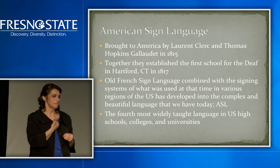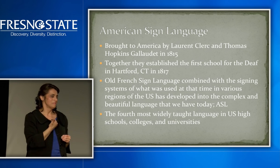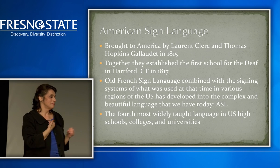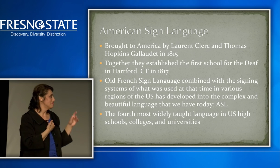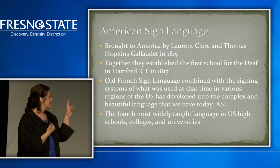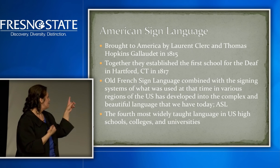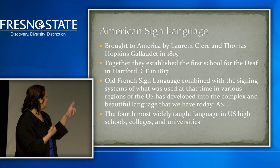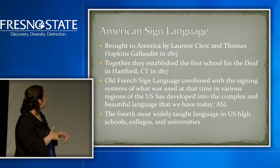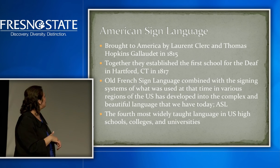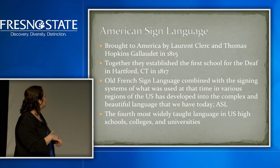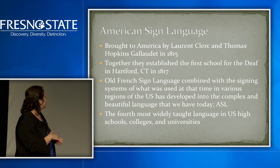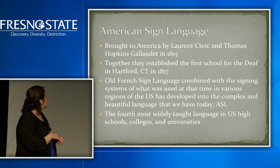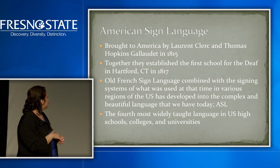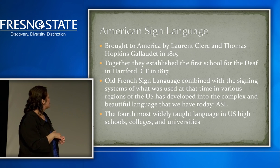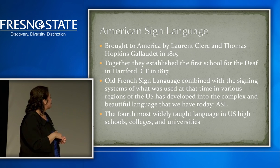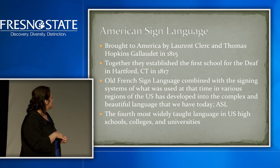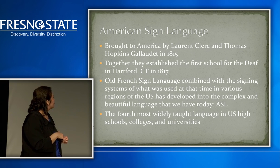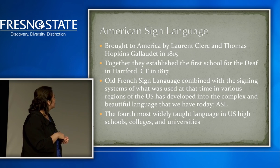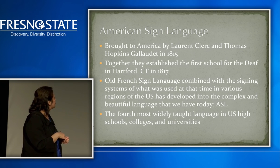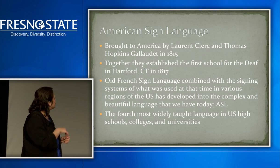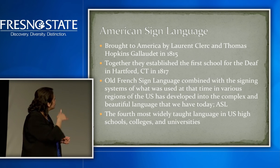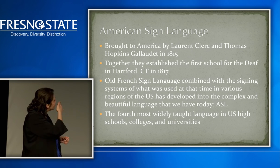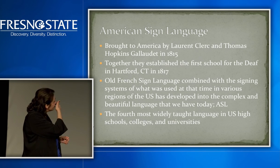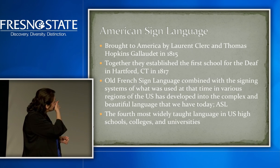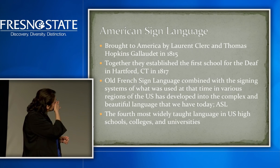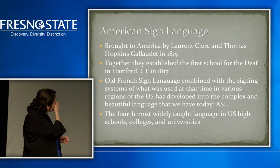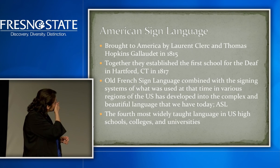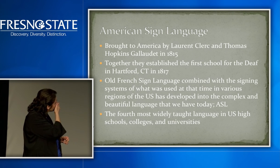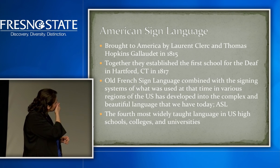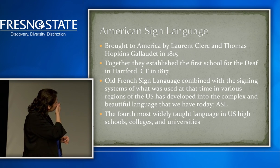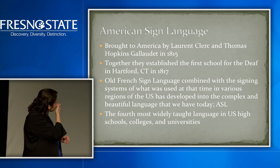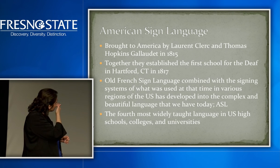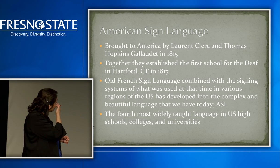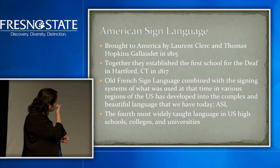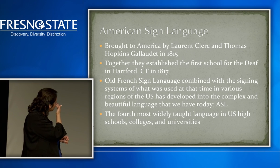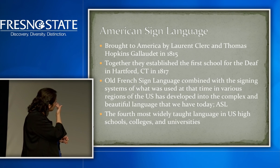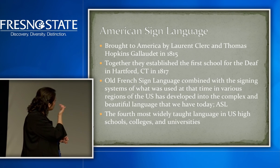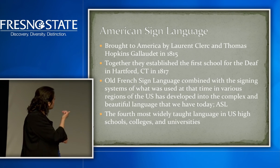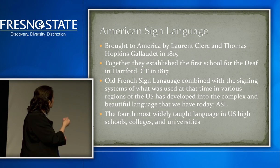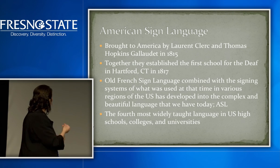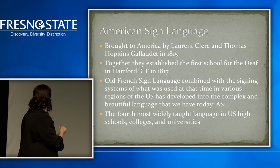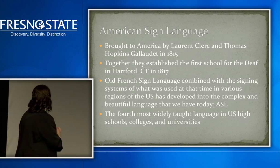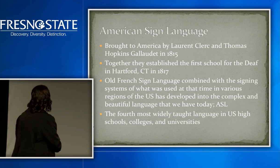So, let me share a little bit about myself.